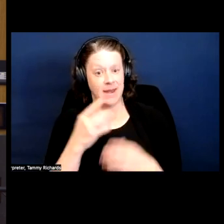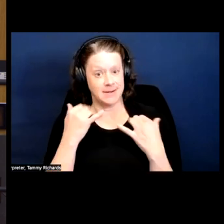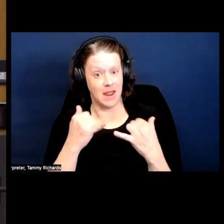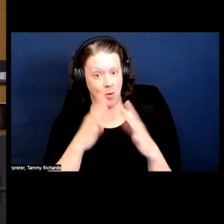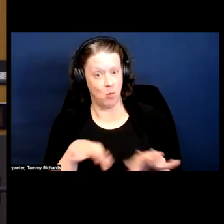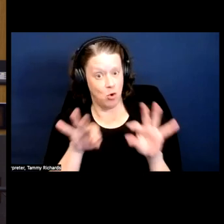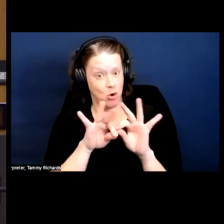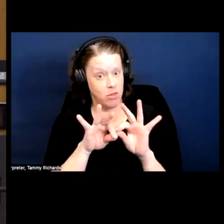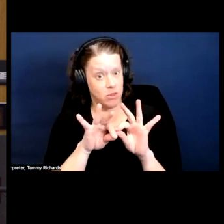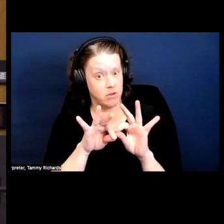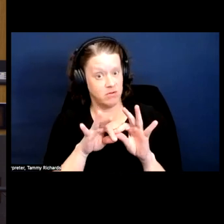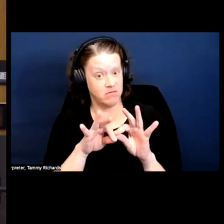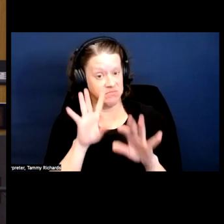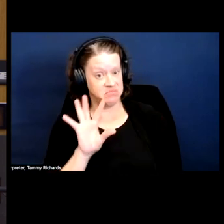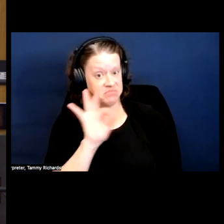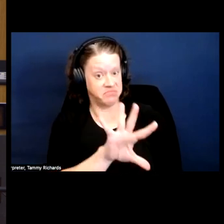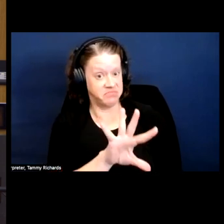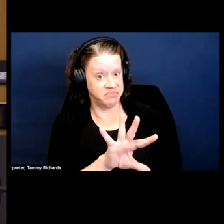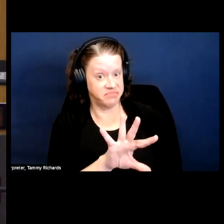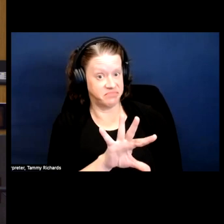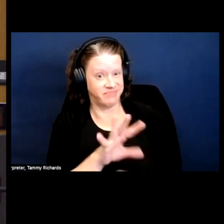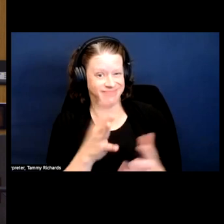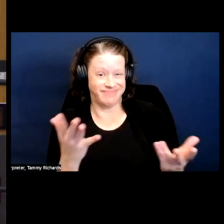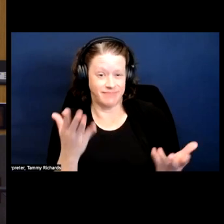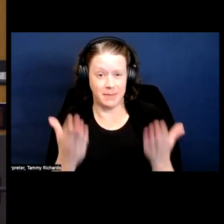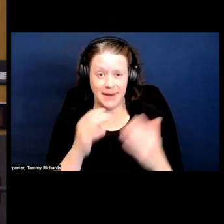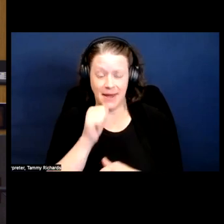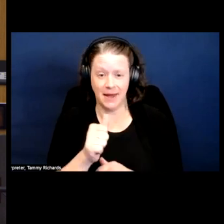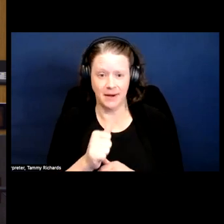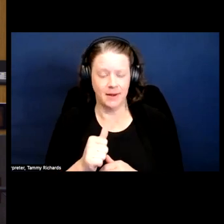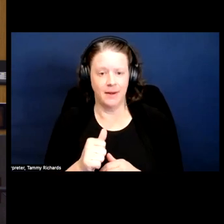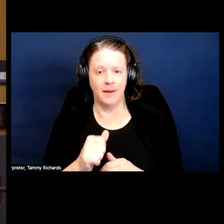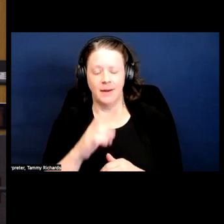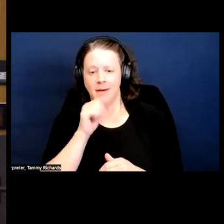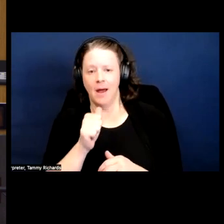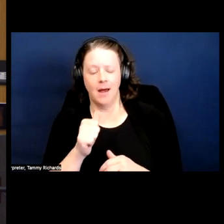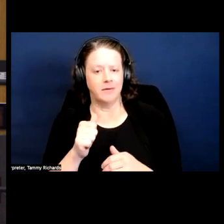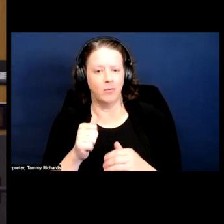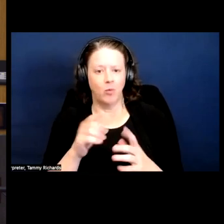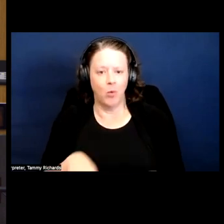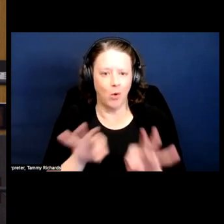It's not worth the amount of violence and masking or misgendering or whatever is happening